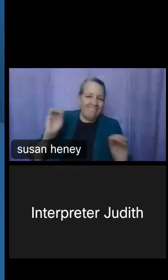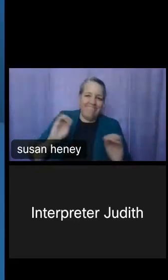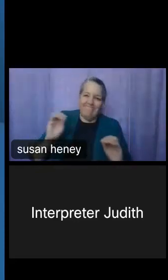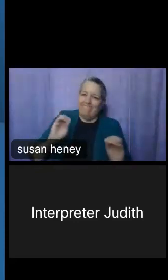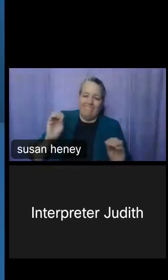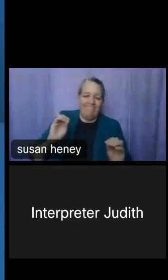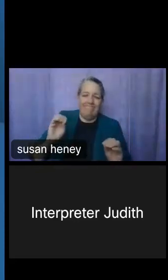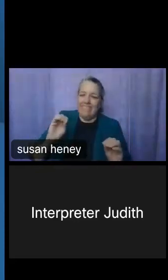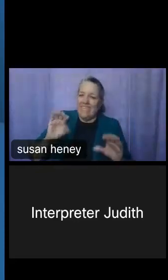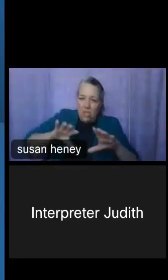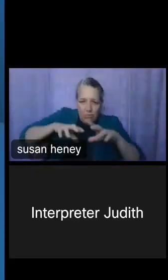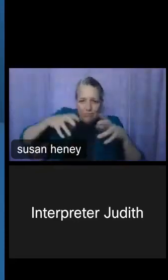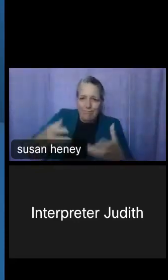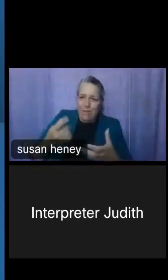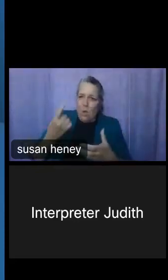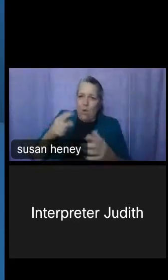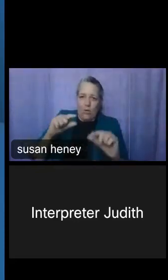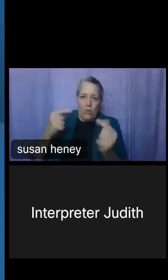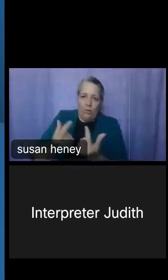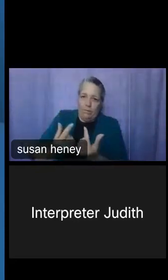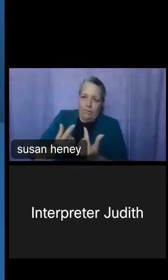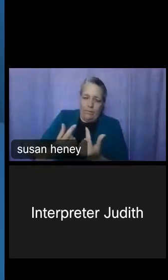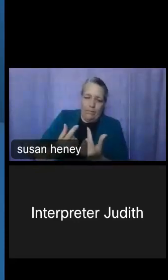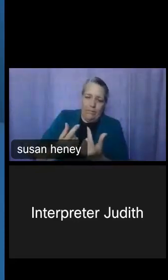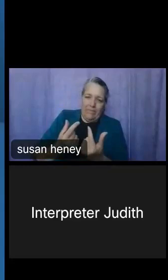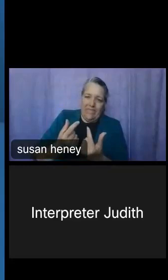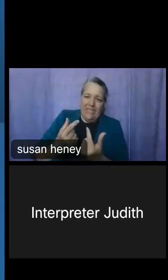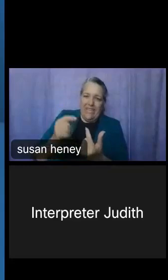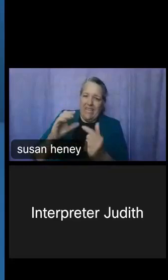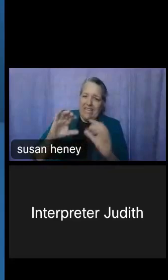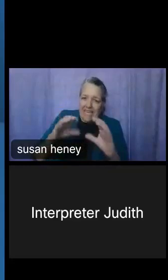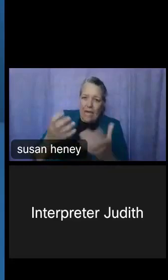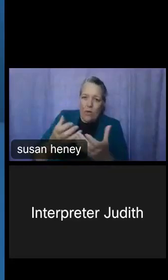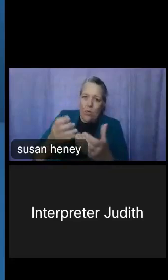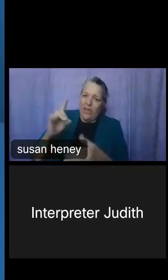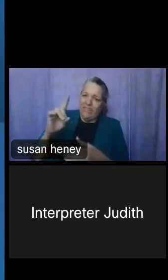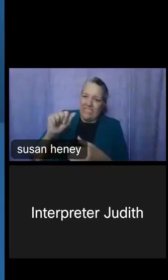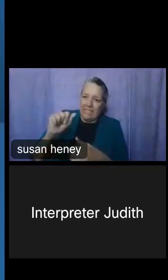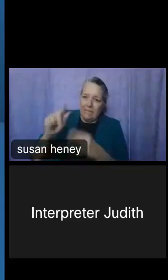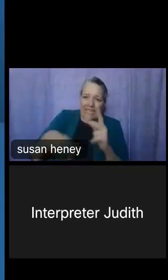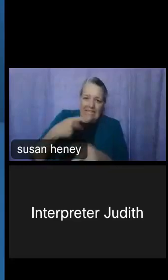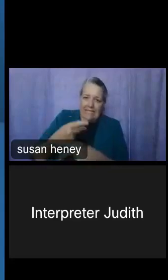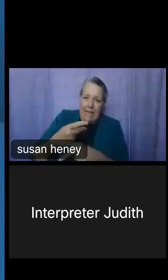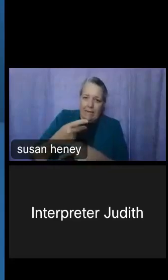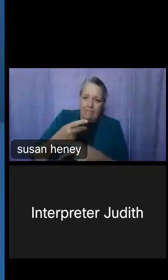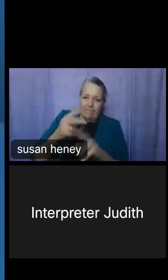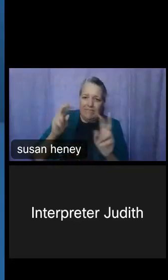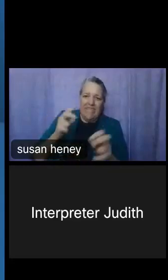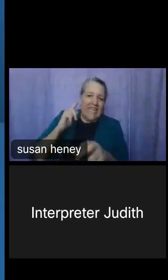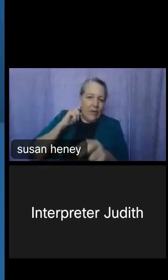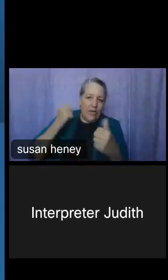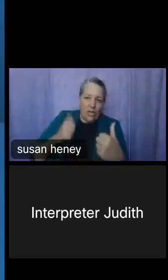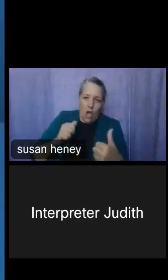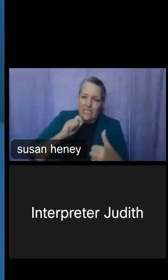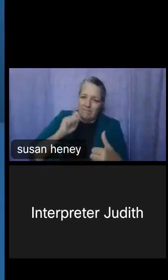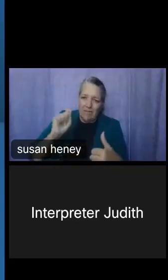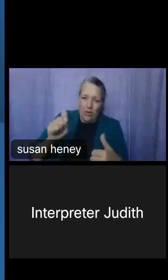all lumped them together into the category, disability type. The same thing happens with